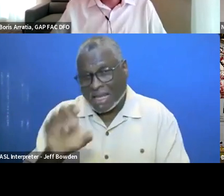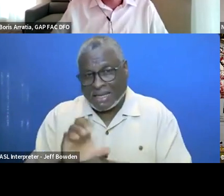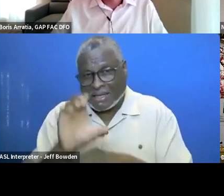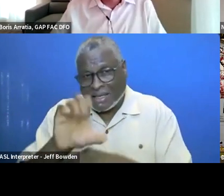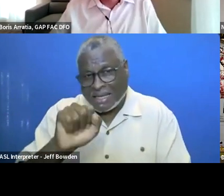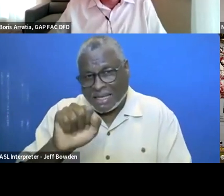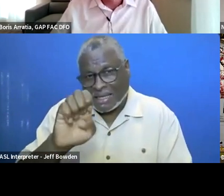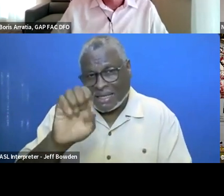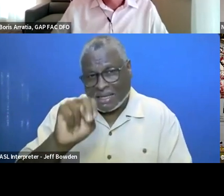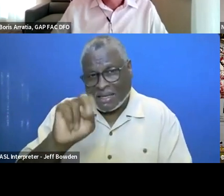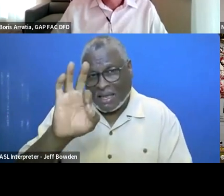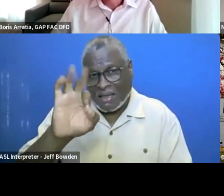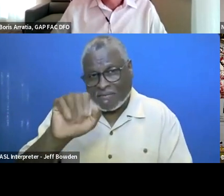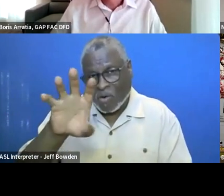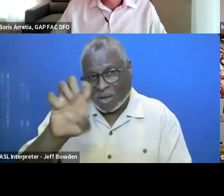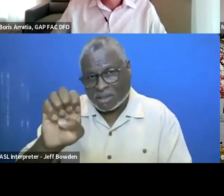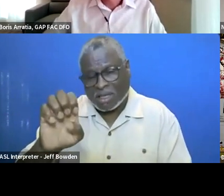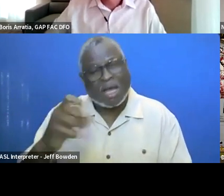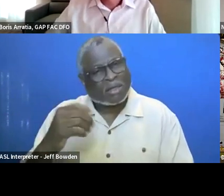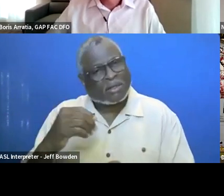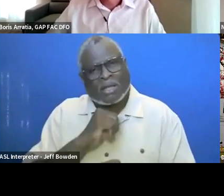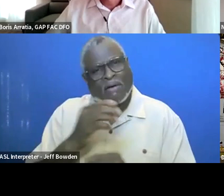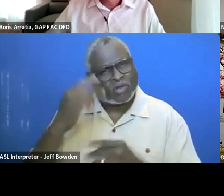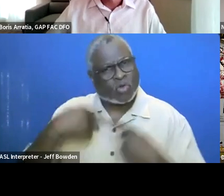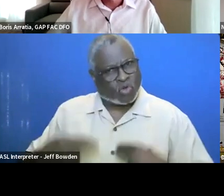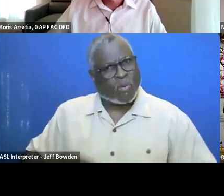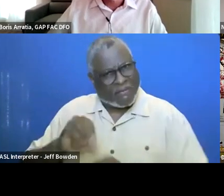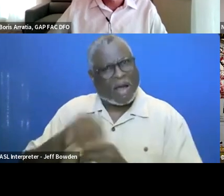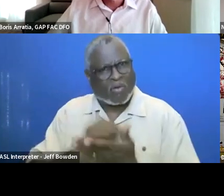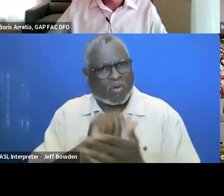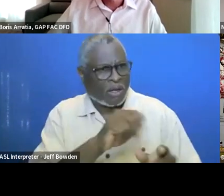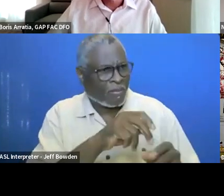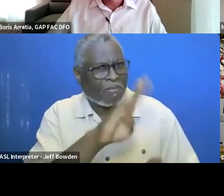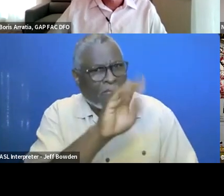Like there is a real human element, and I can run the product and run AI,